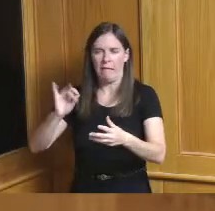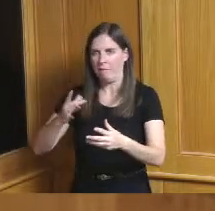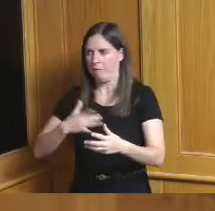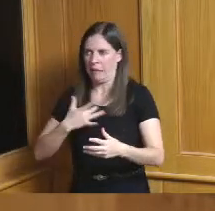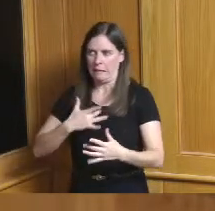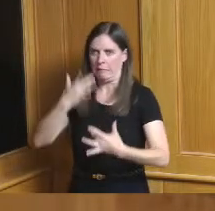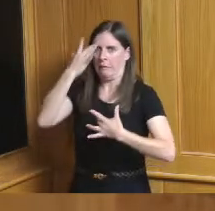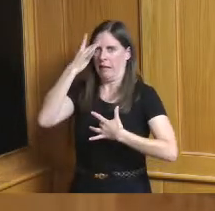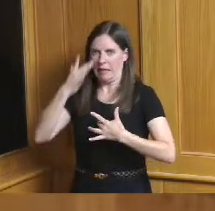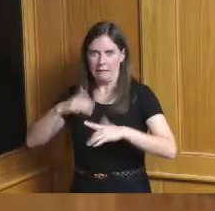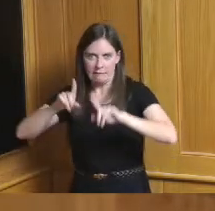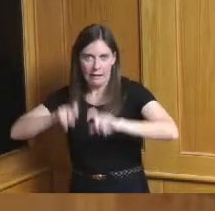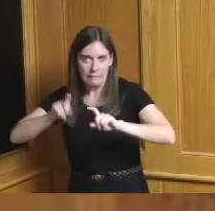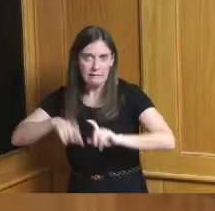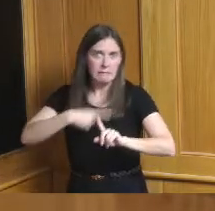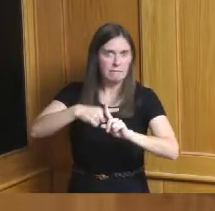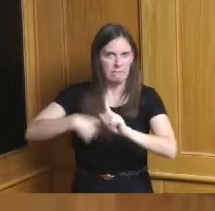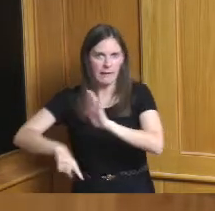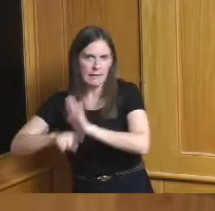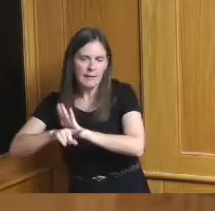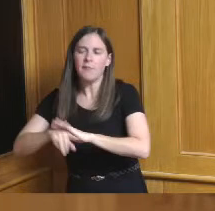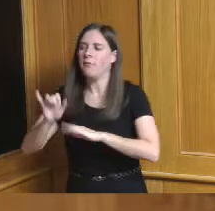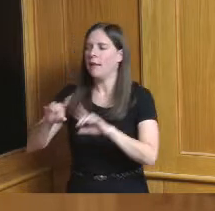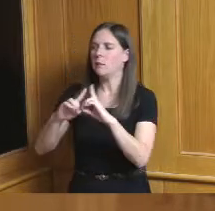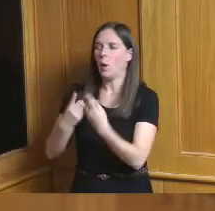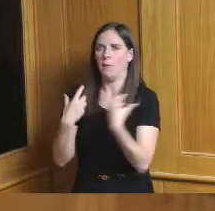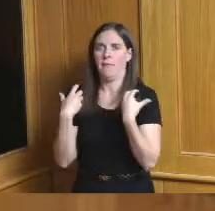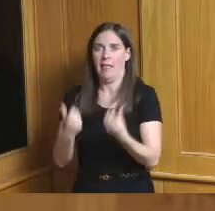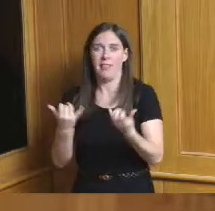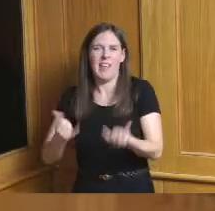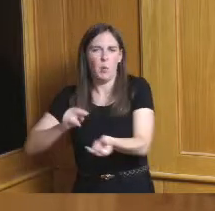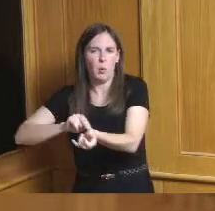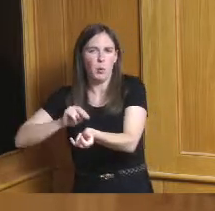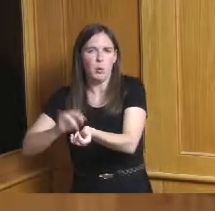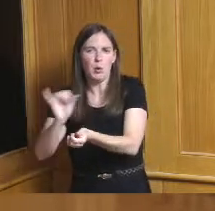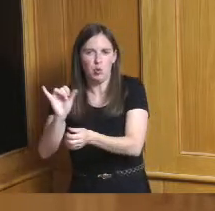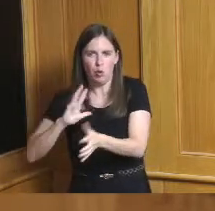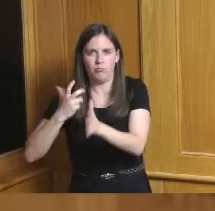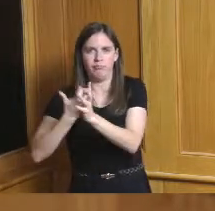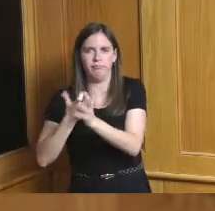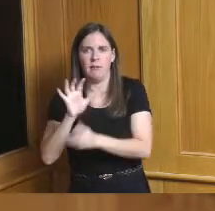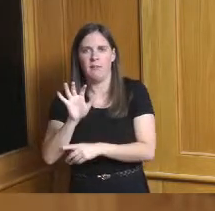department of health are the nurses now with the 513 relief bus and we've been getting some